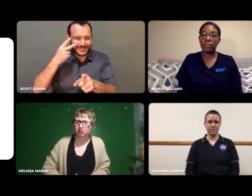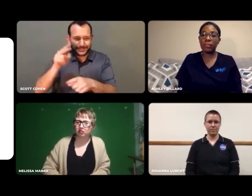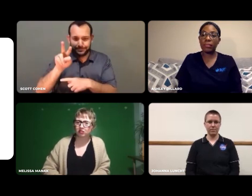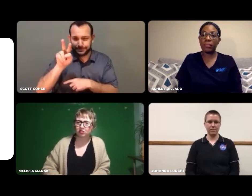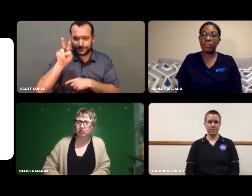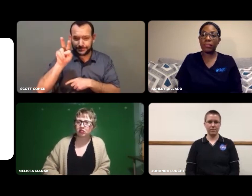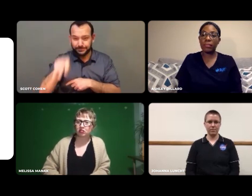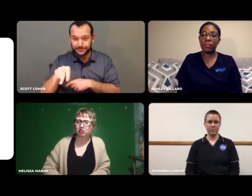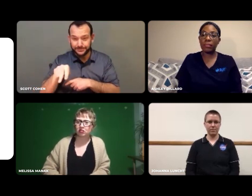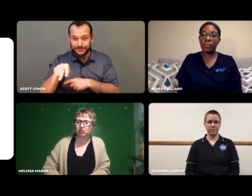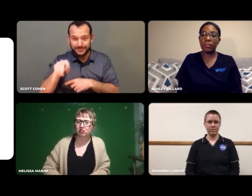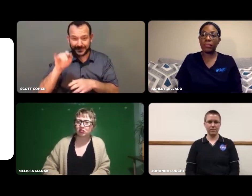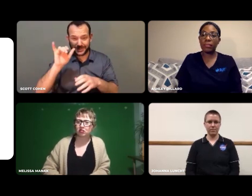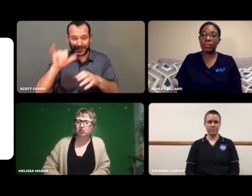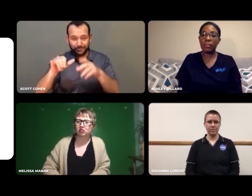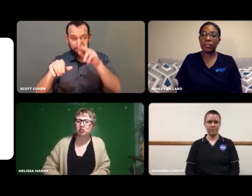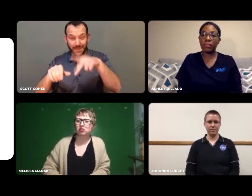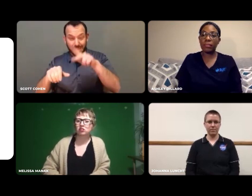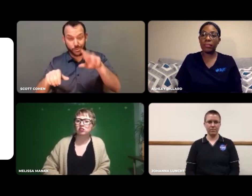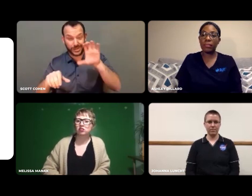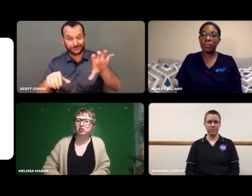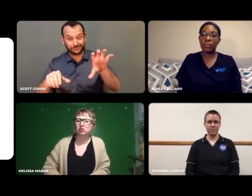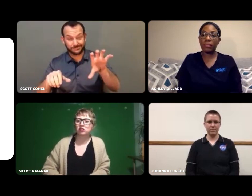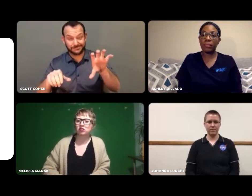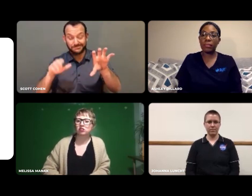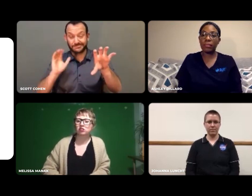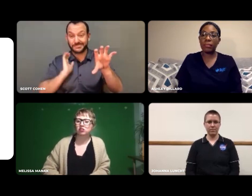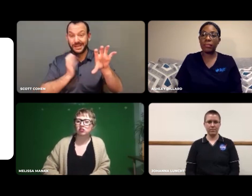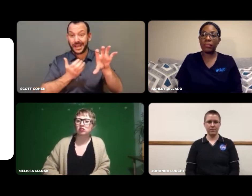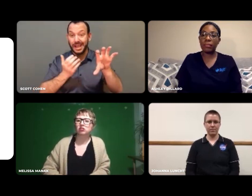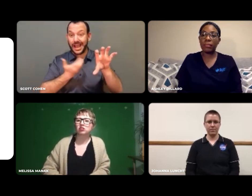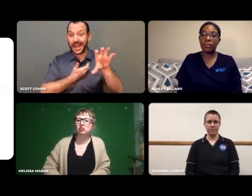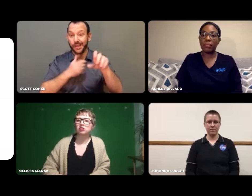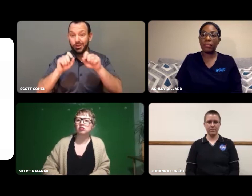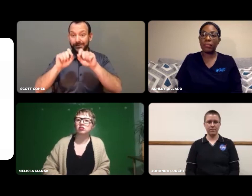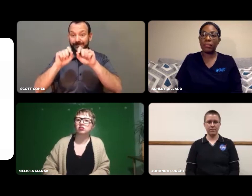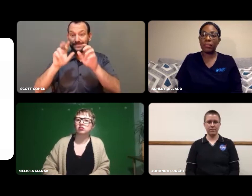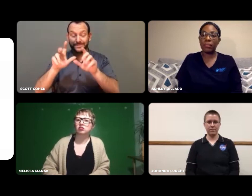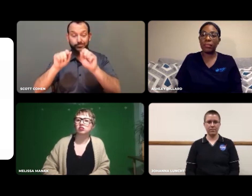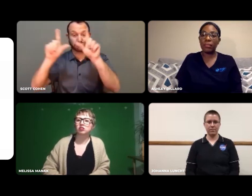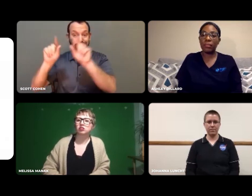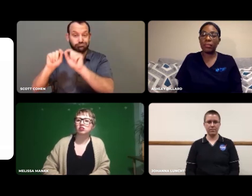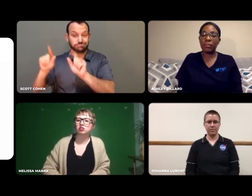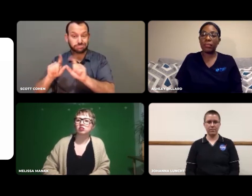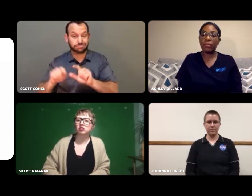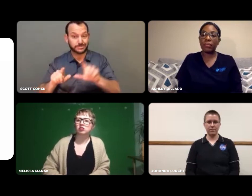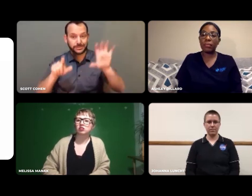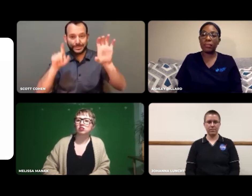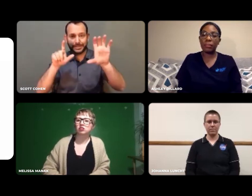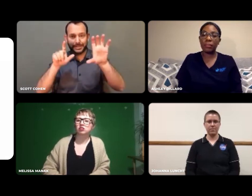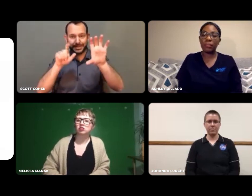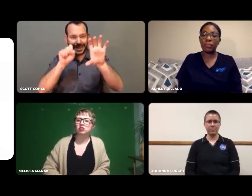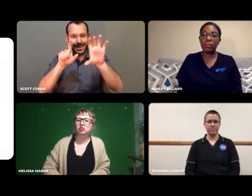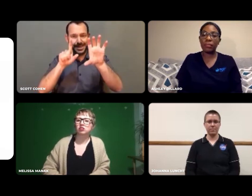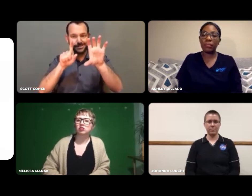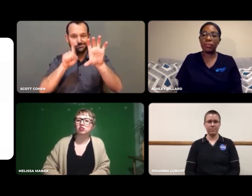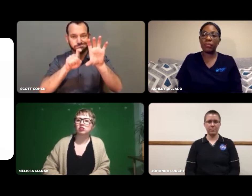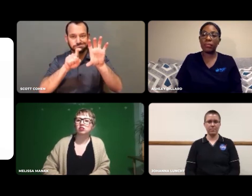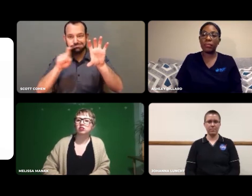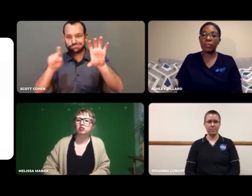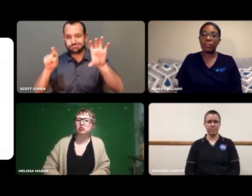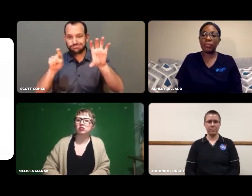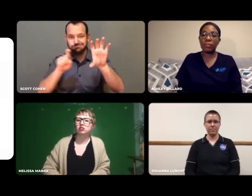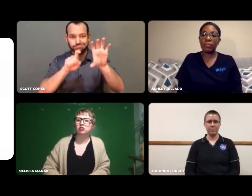That'll allow you to have the PowerPoint slides open to the side of the presenters.